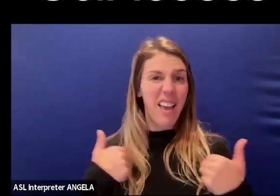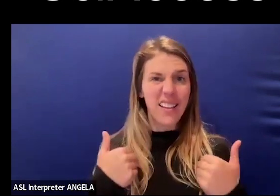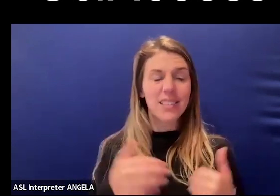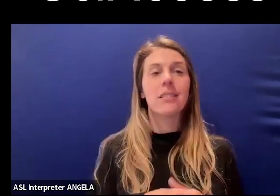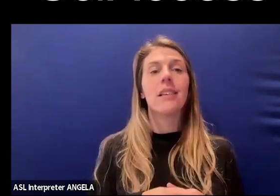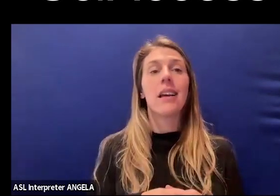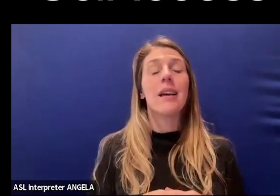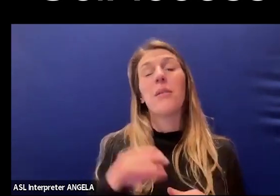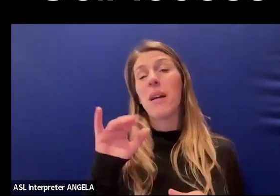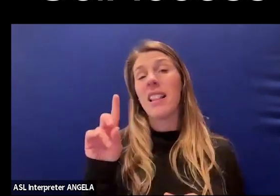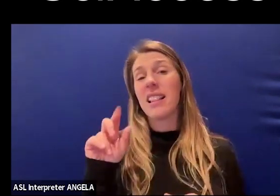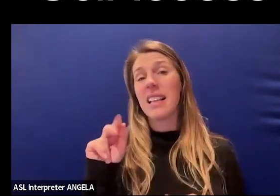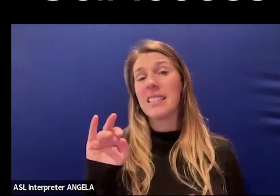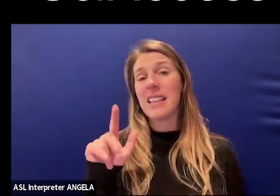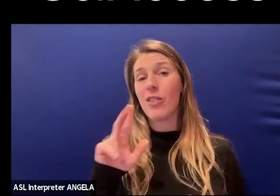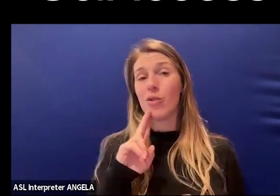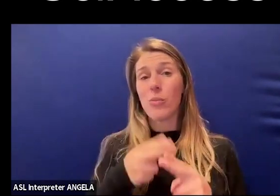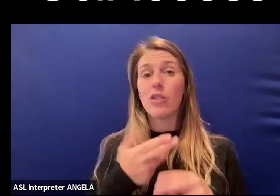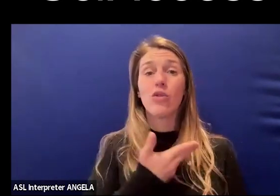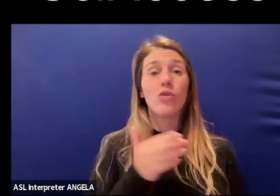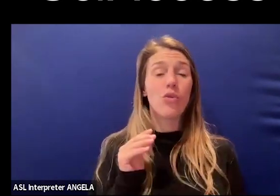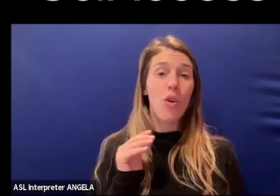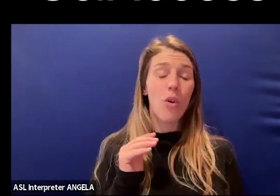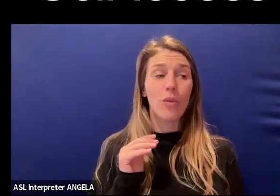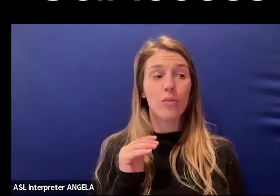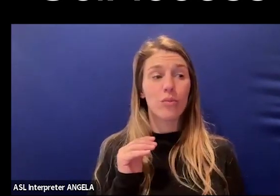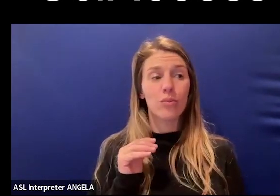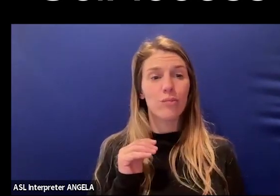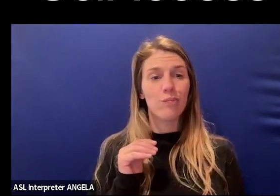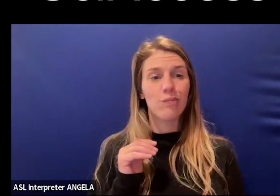but like Daniel said, our bigger goals,